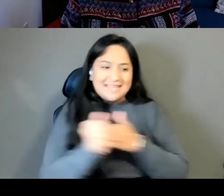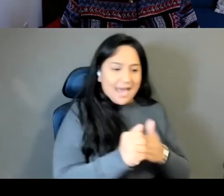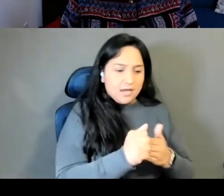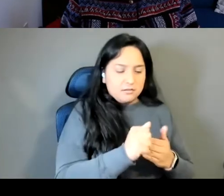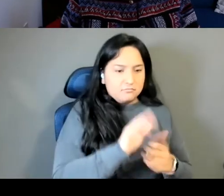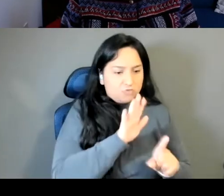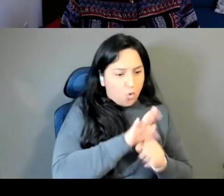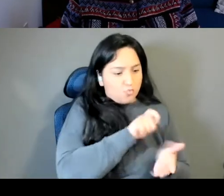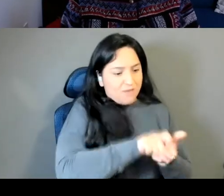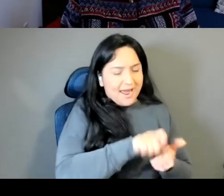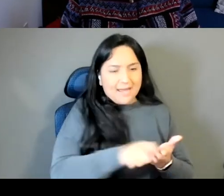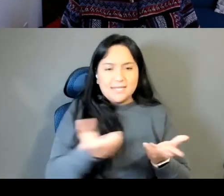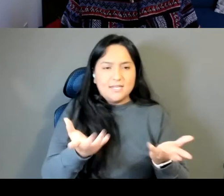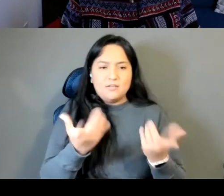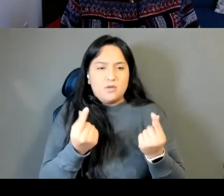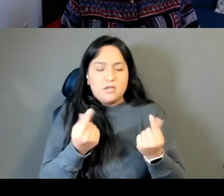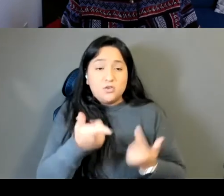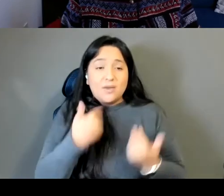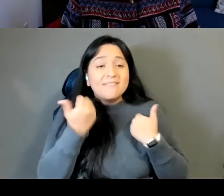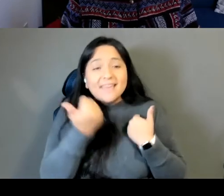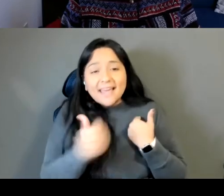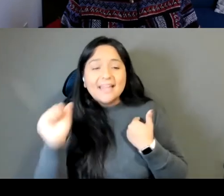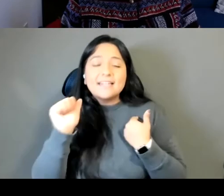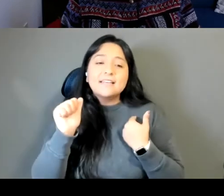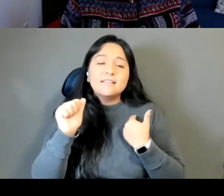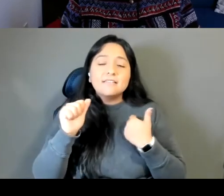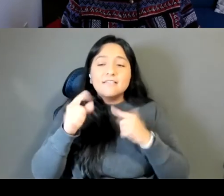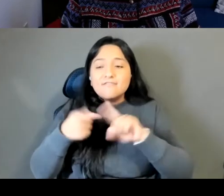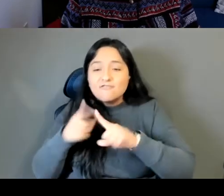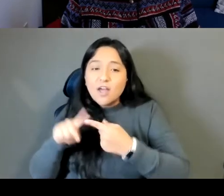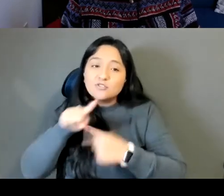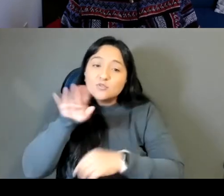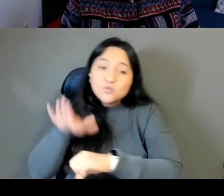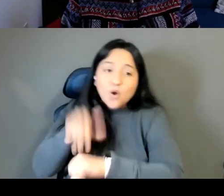friends into this space or their or their essays that you read or their writers that